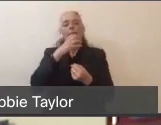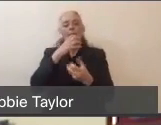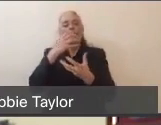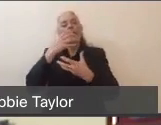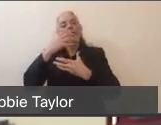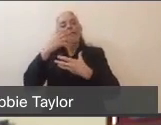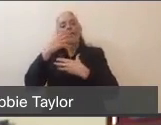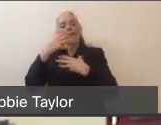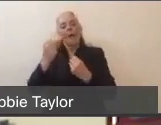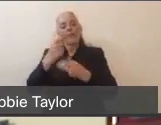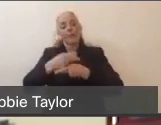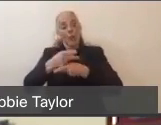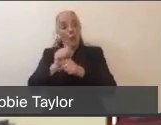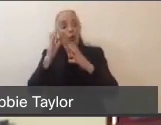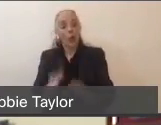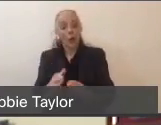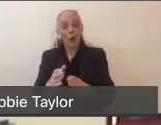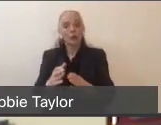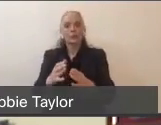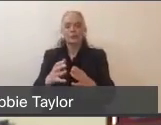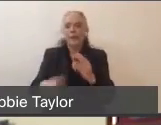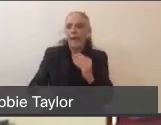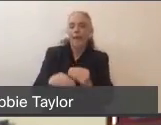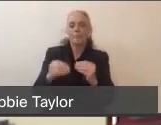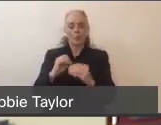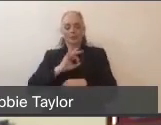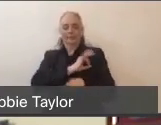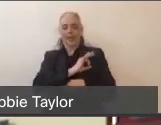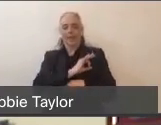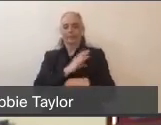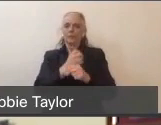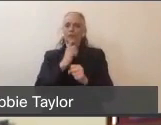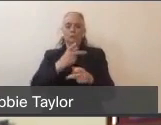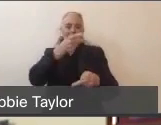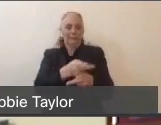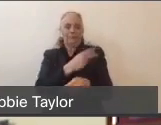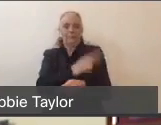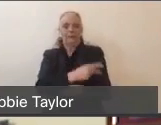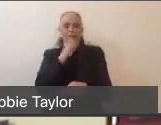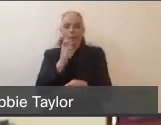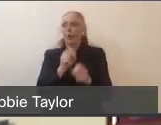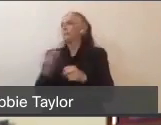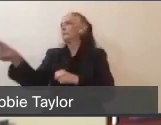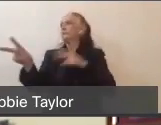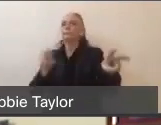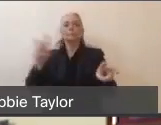so that we can keep the patients there, instead of having them have to leave their current locations and enter into the hospital system.